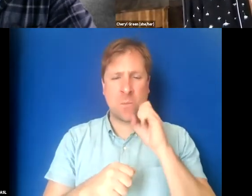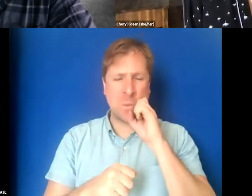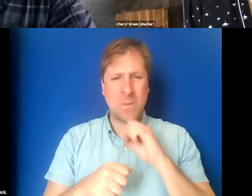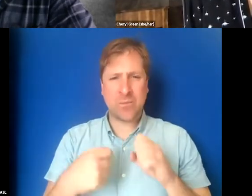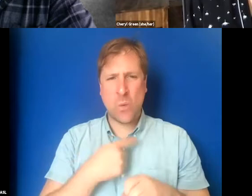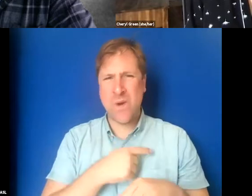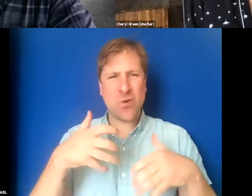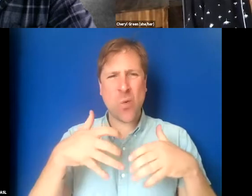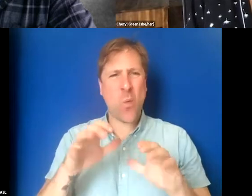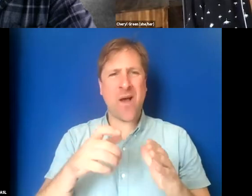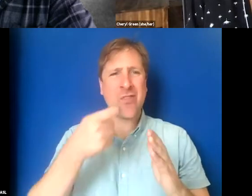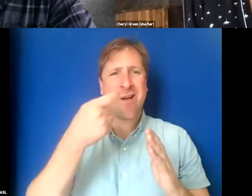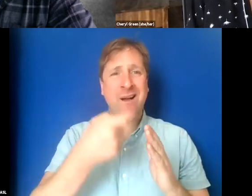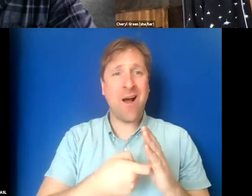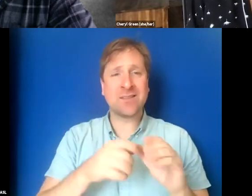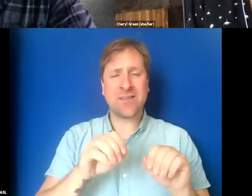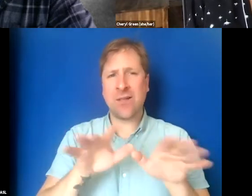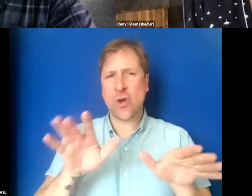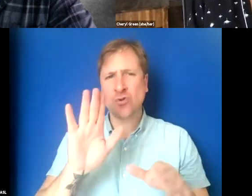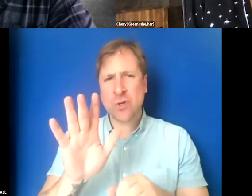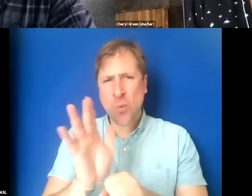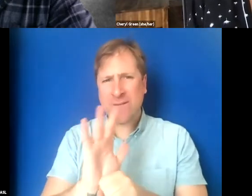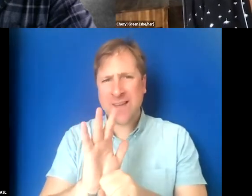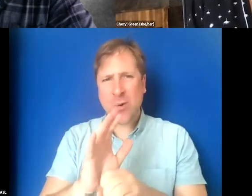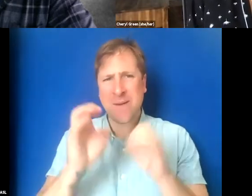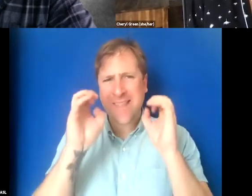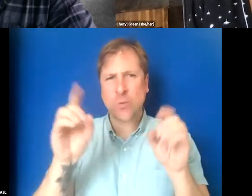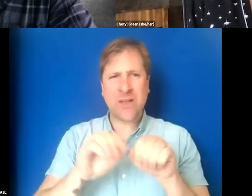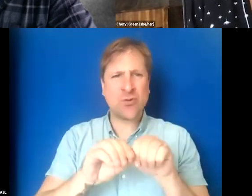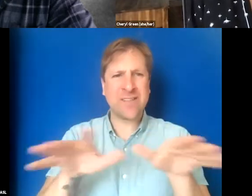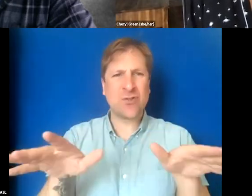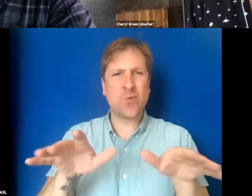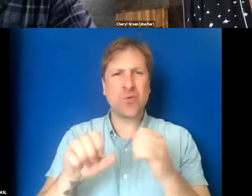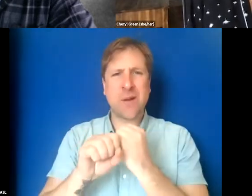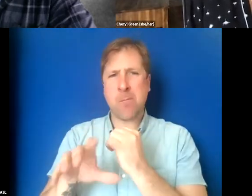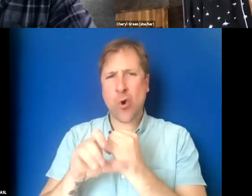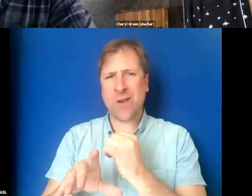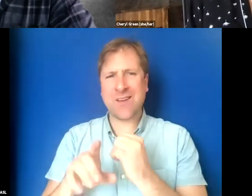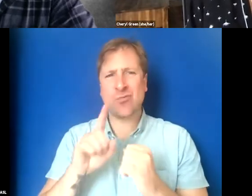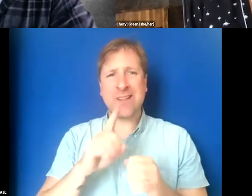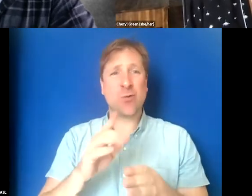the cost of launching your film in the educational distribution market to be a barrier.